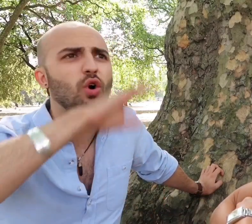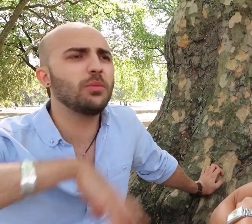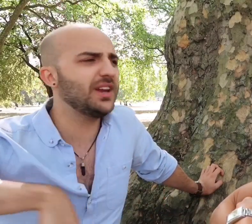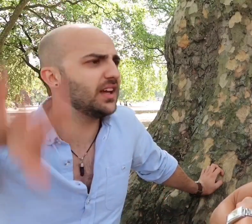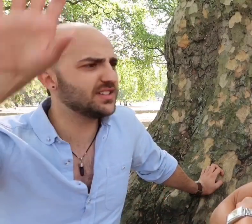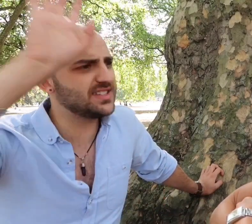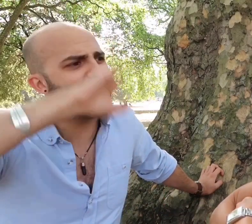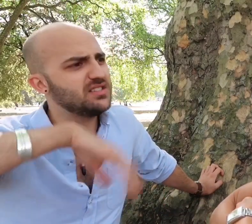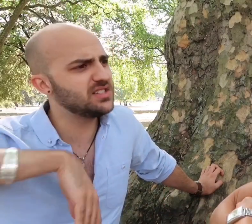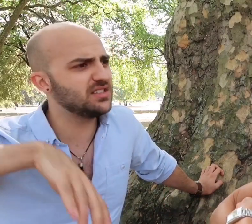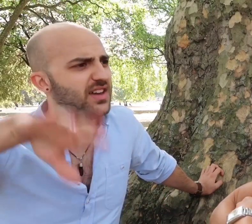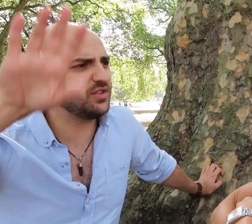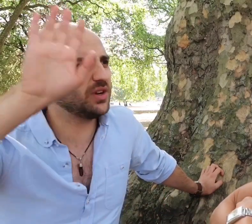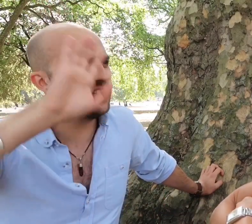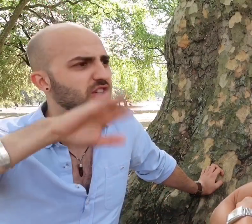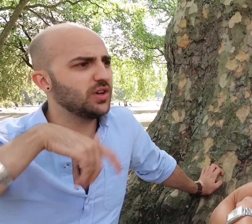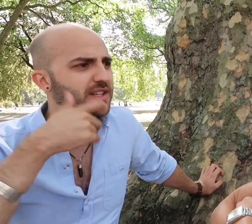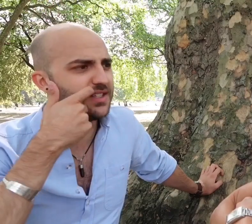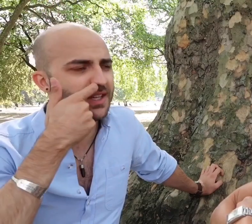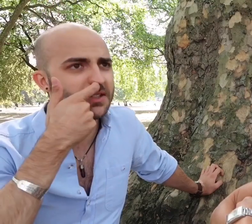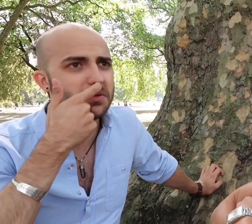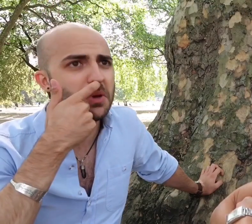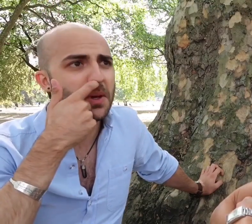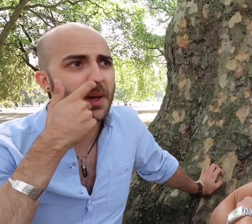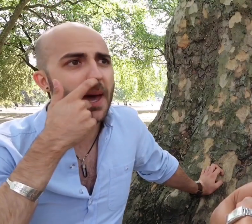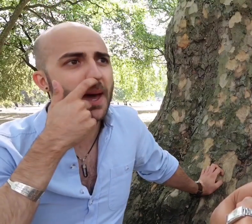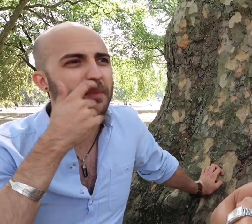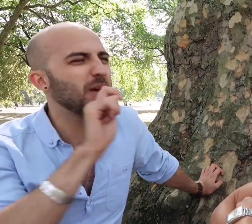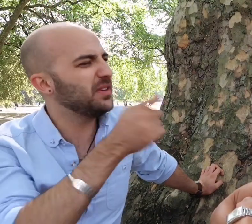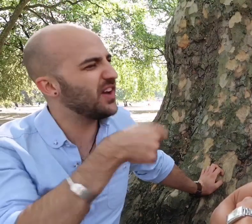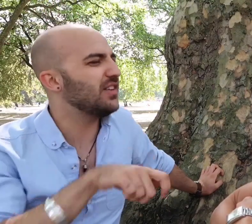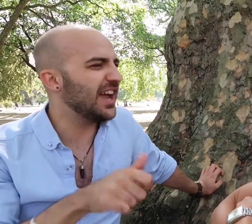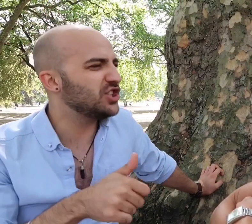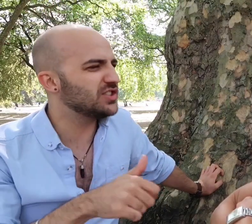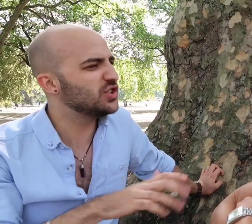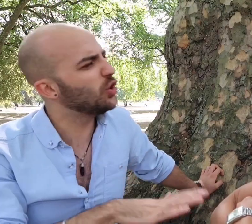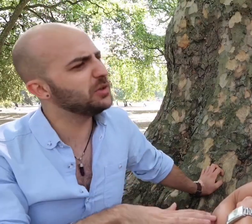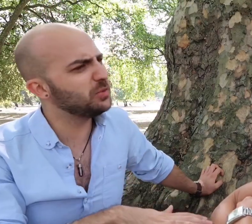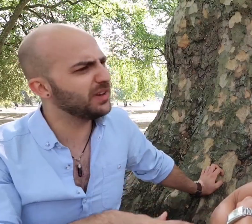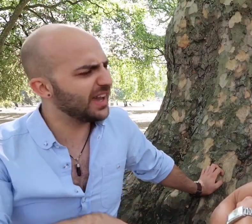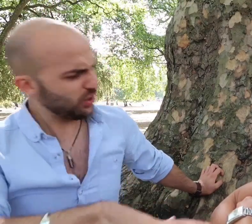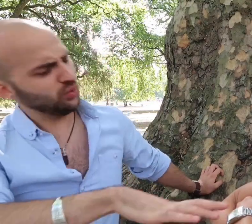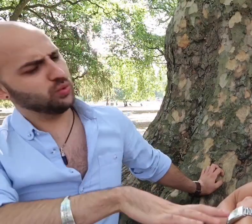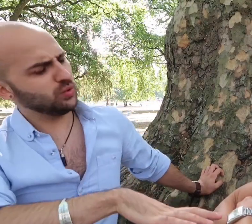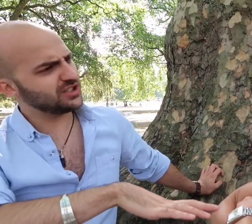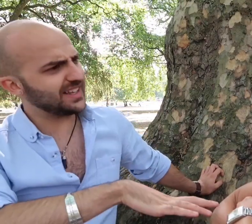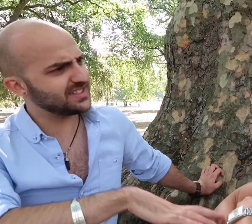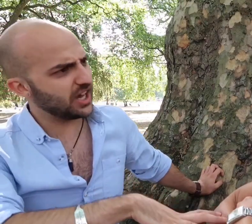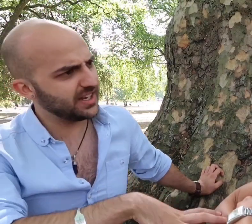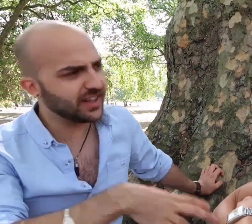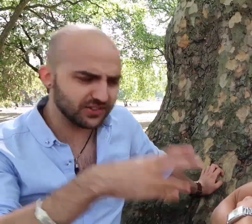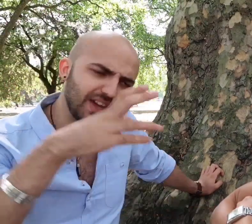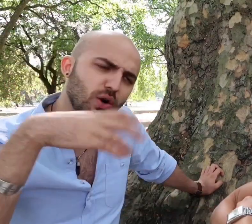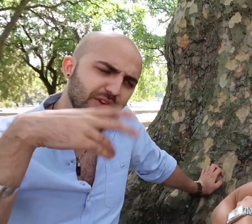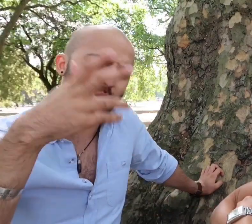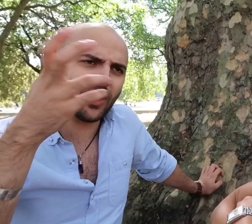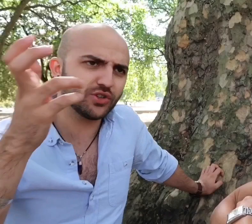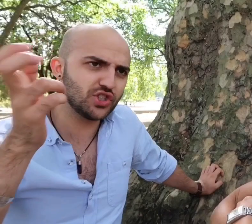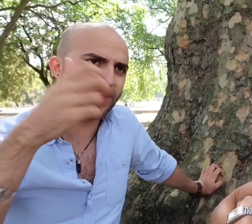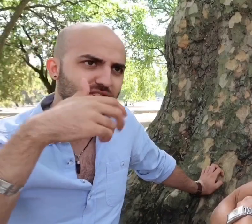normally understand everyone in the United Kingdom but there'll be variations so normally you'd be like "Ooh what's that's sign?" and they'll say oh it's Welsh it's